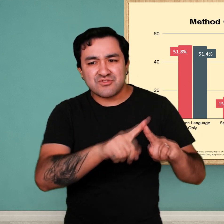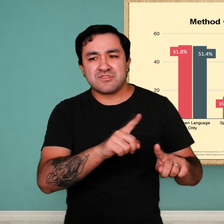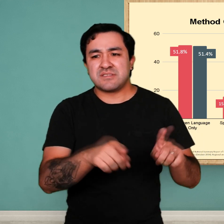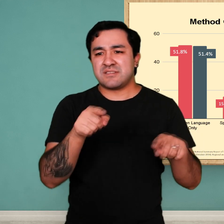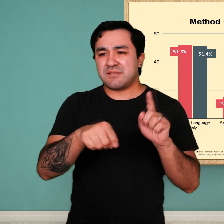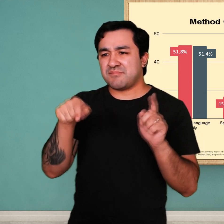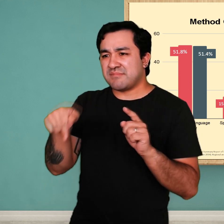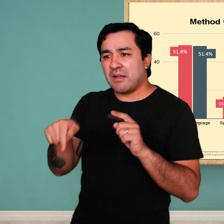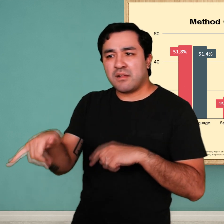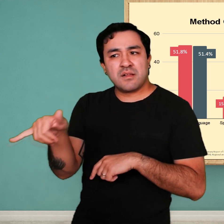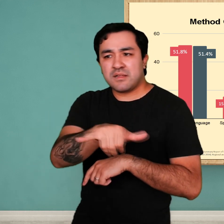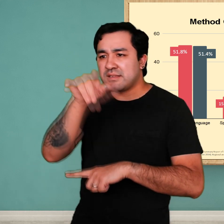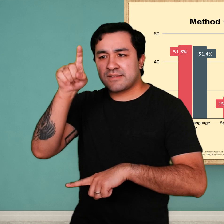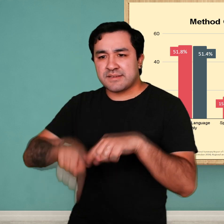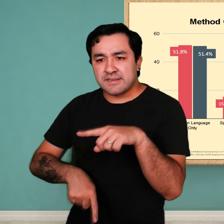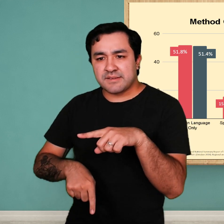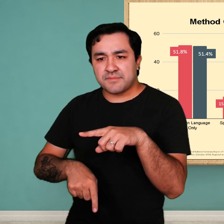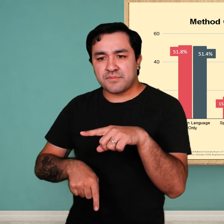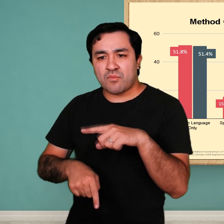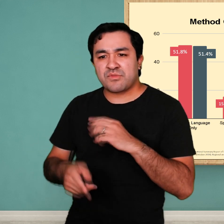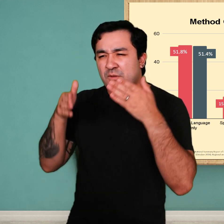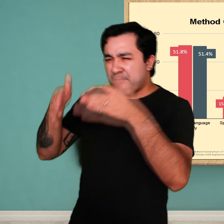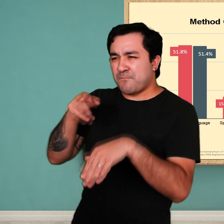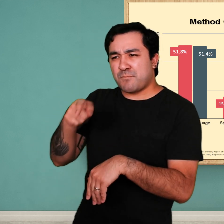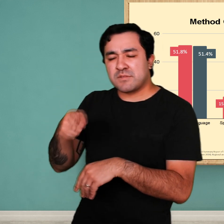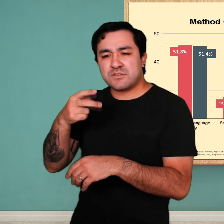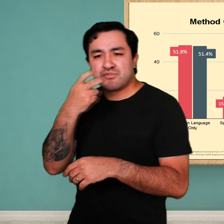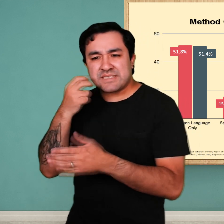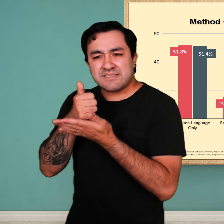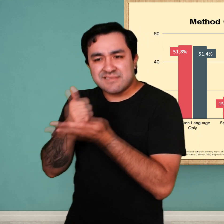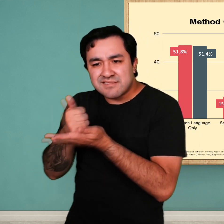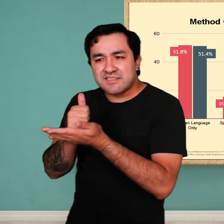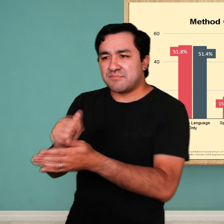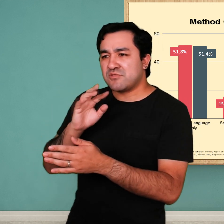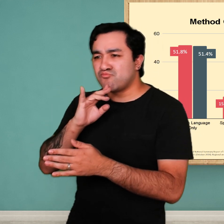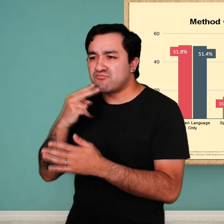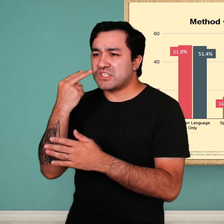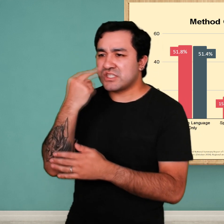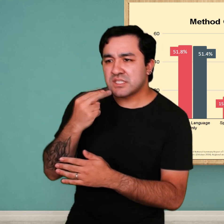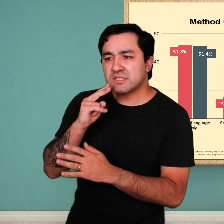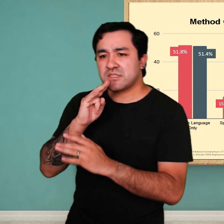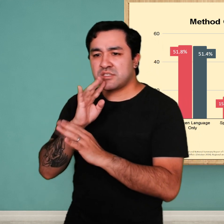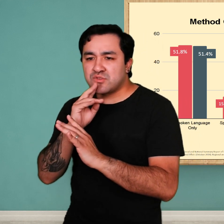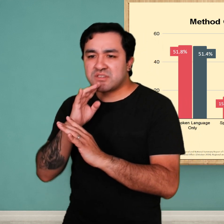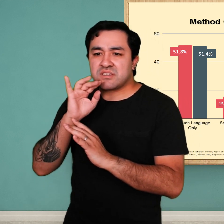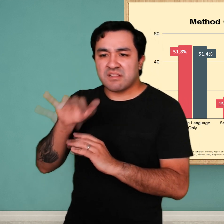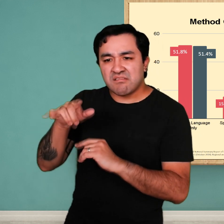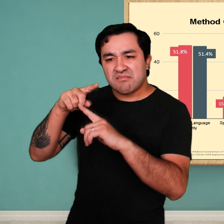speech-only classroom? How many fewer hours do Deaf students spend learning about the same